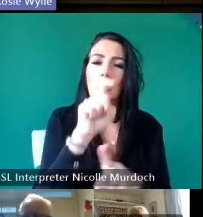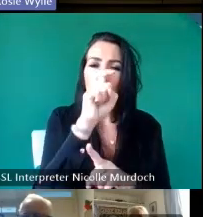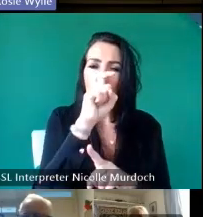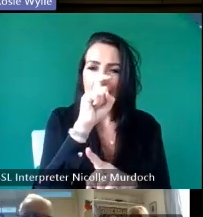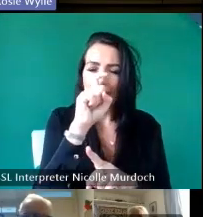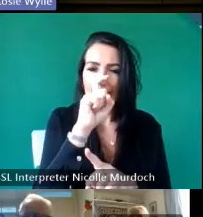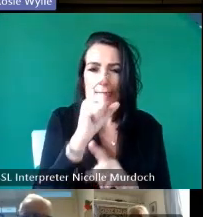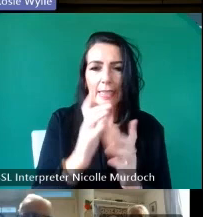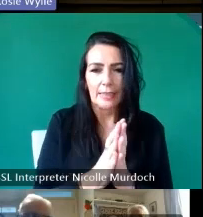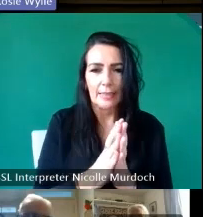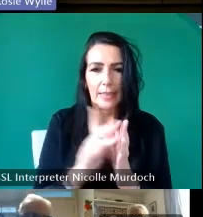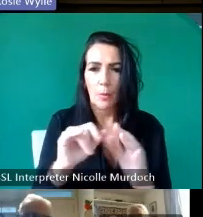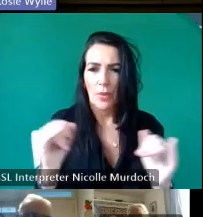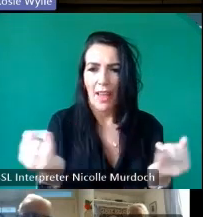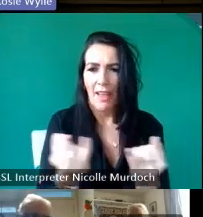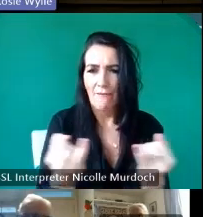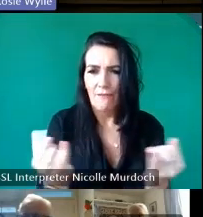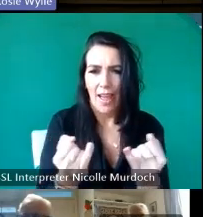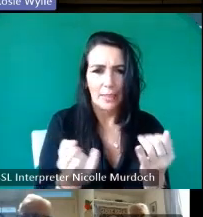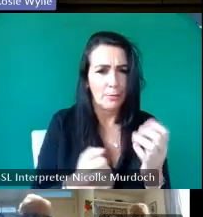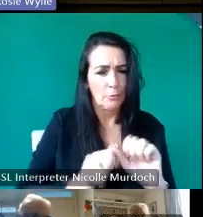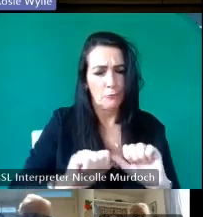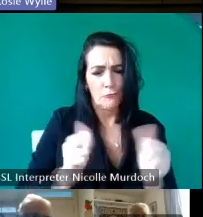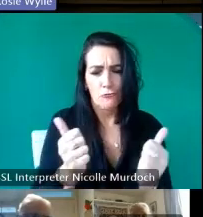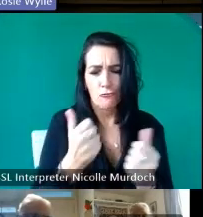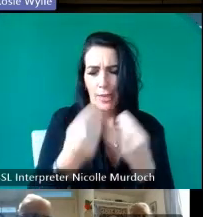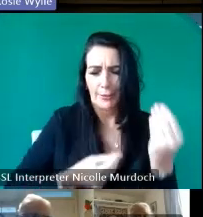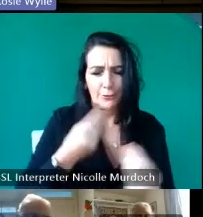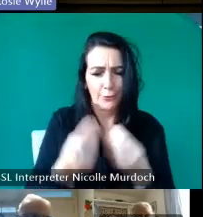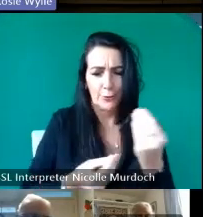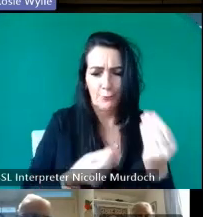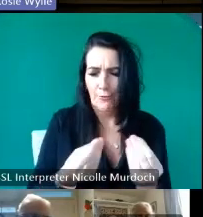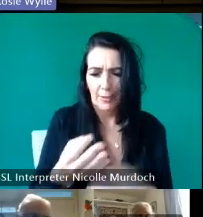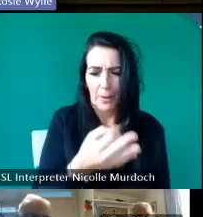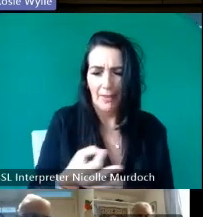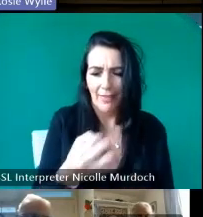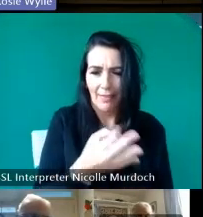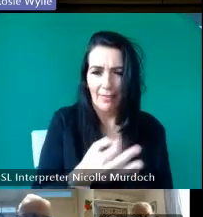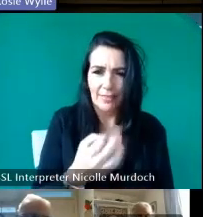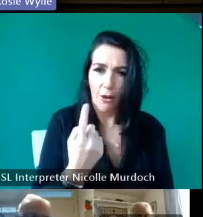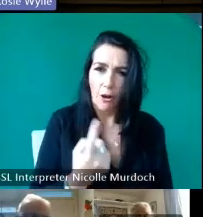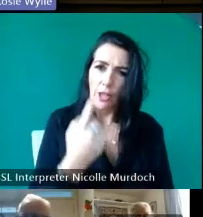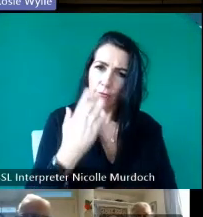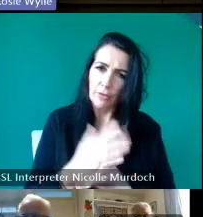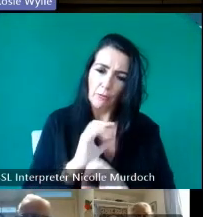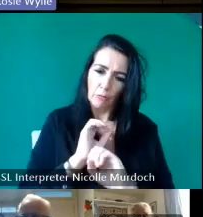who knew the best stories about M had never uh shared her knowledge of M she lives on lesmore